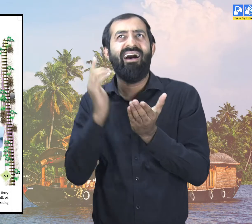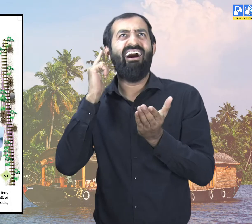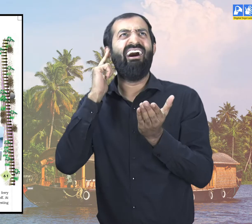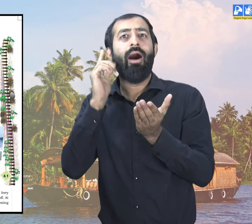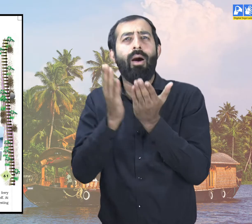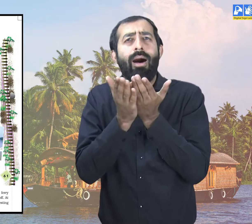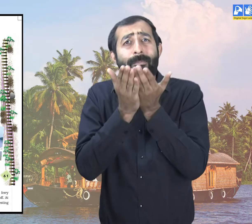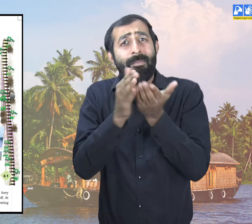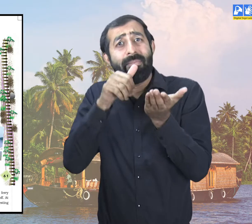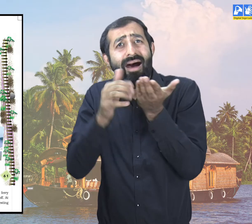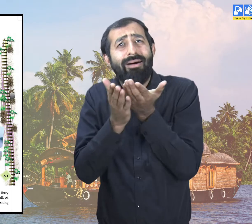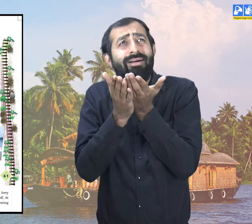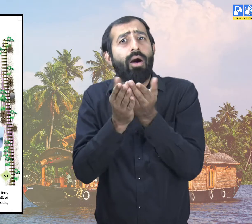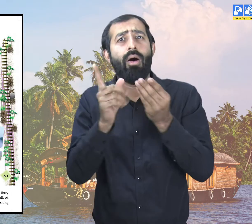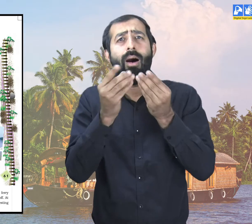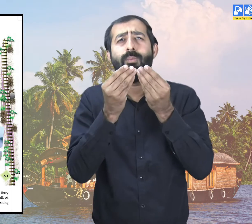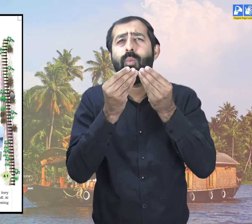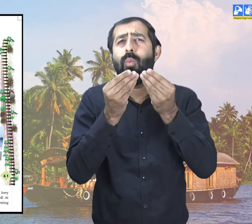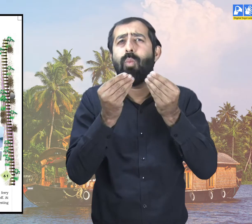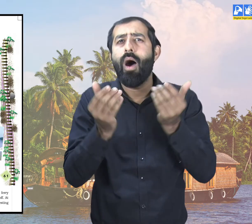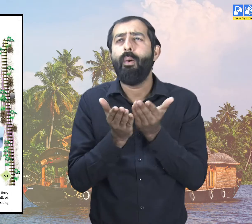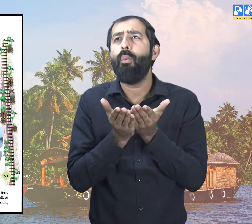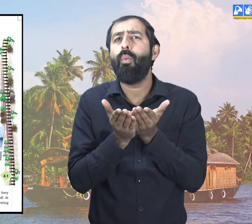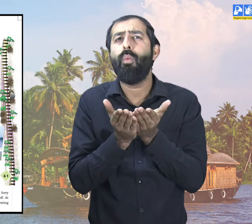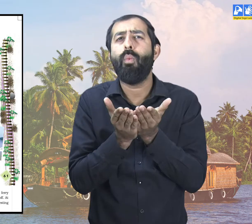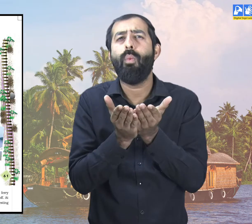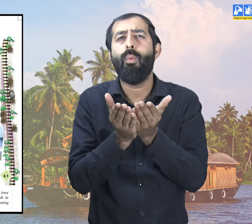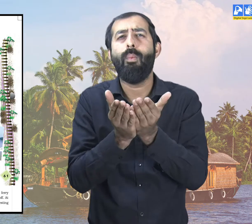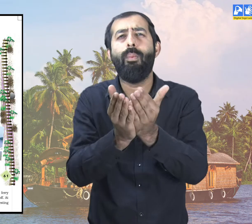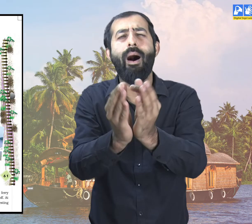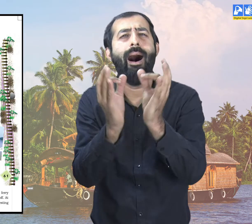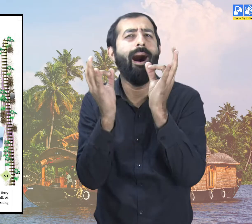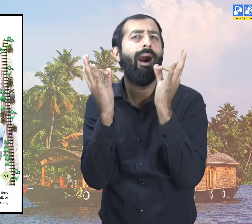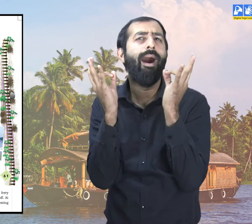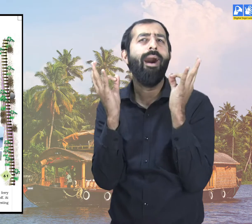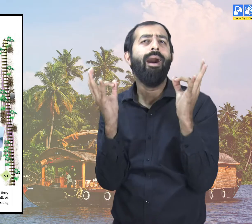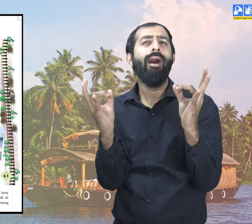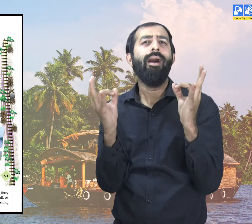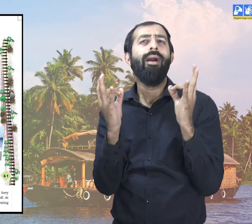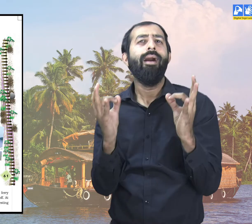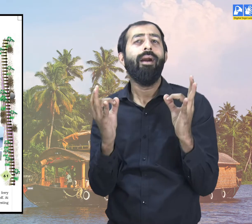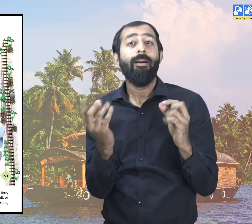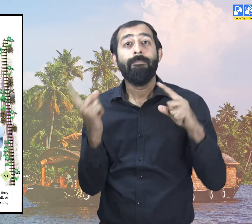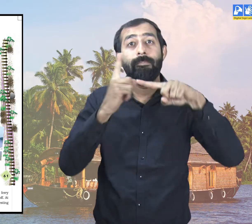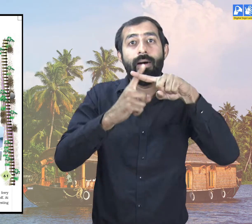It was moving smoothly on the water.